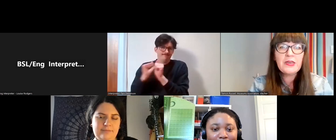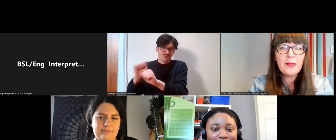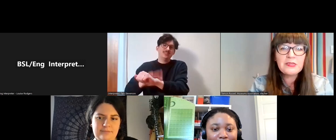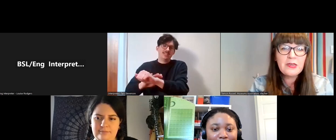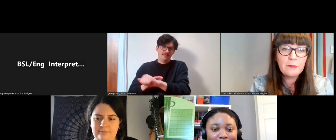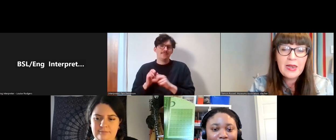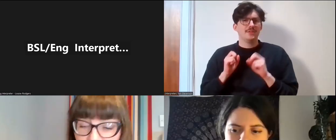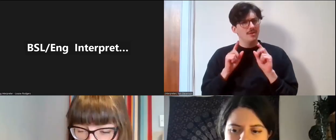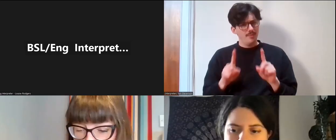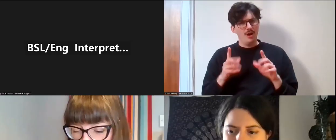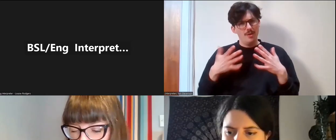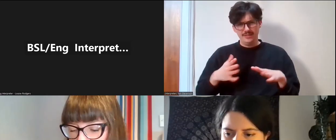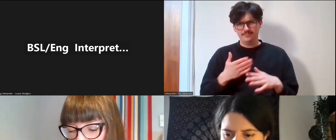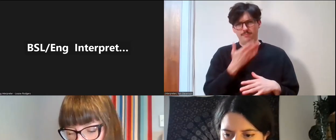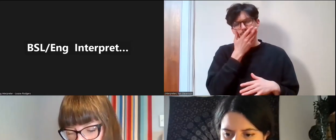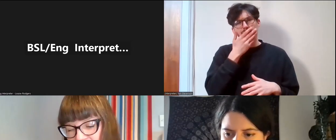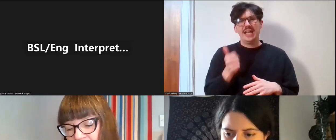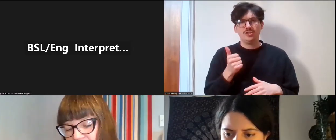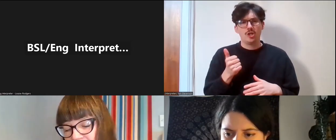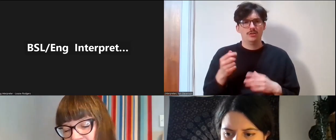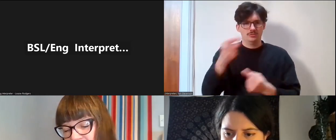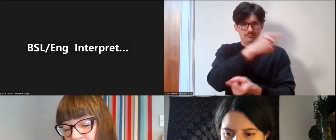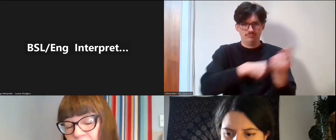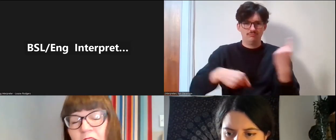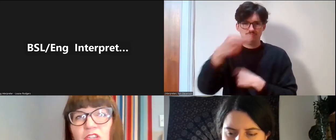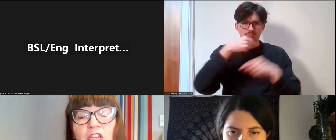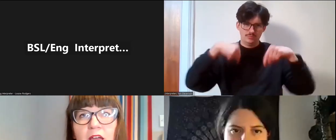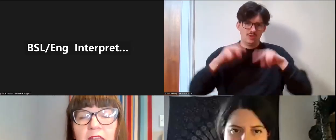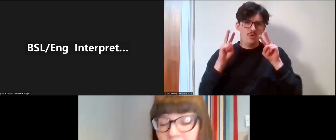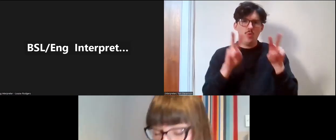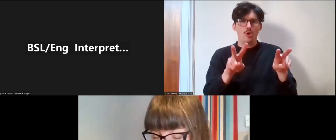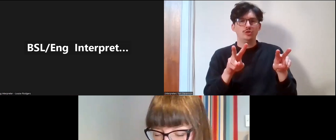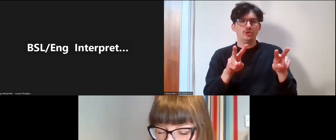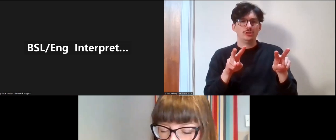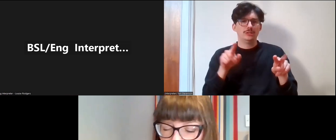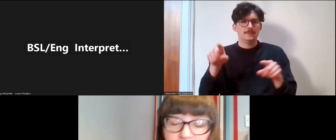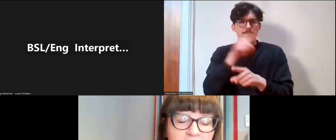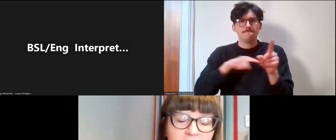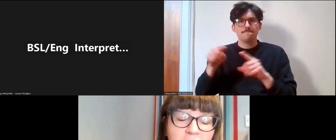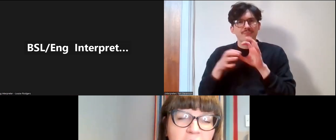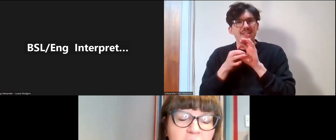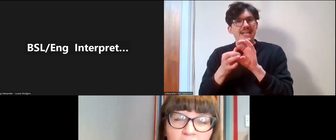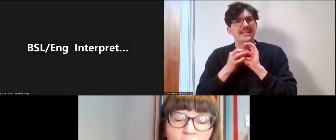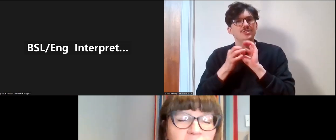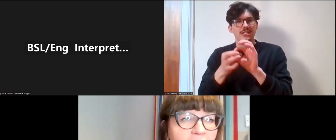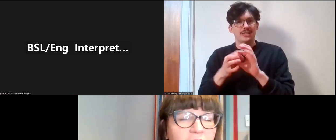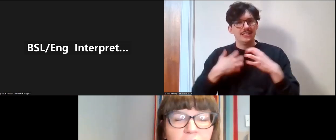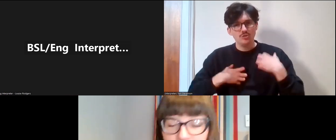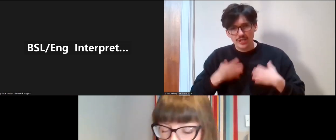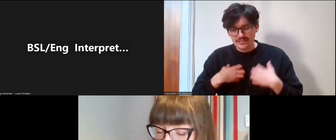been an absolute pleasure, a delight to listen to such an engaging, interesting content. The